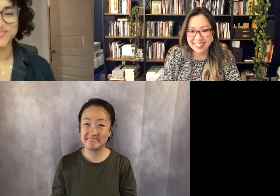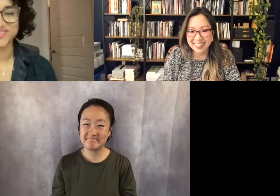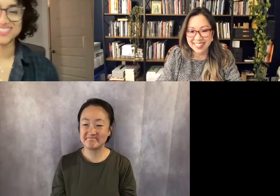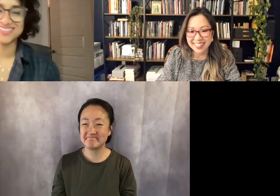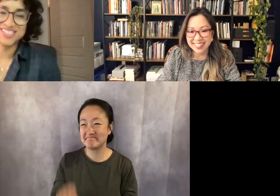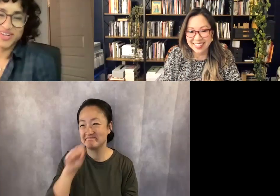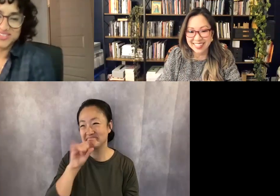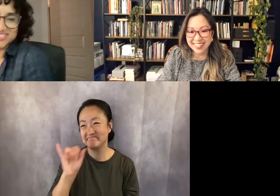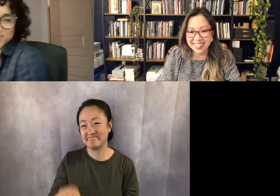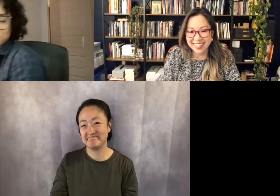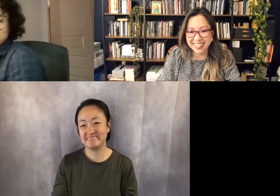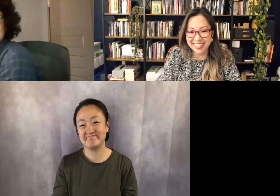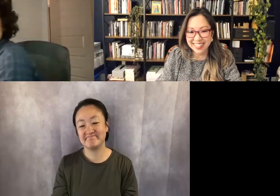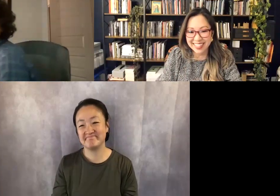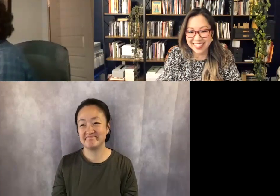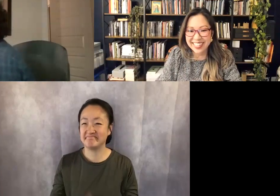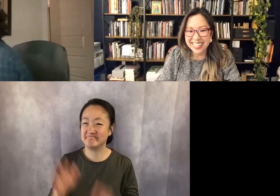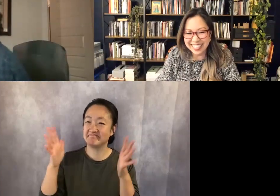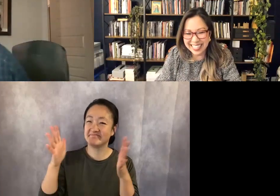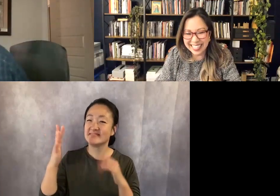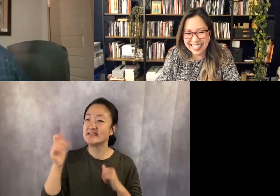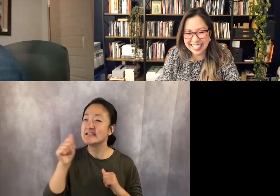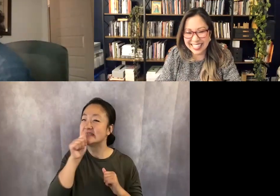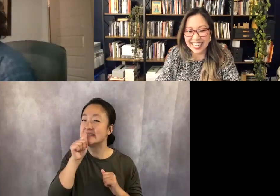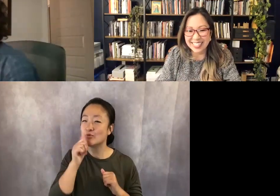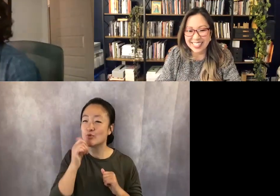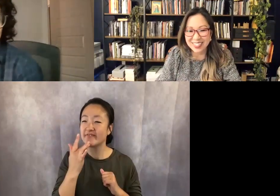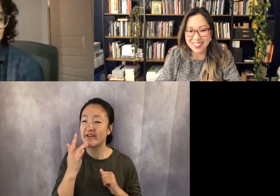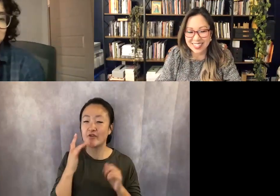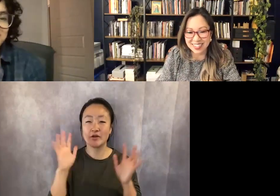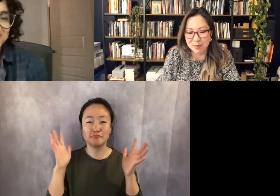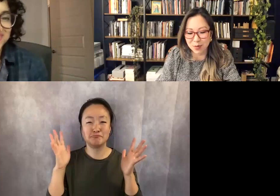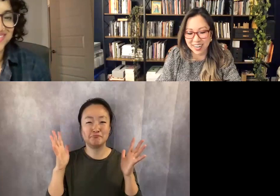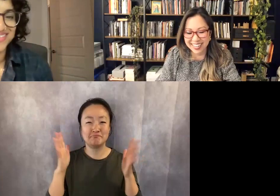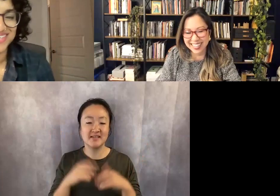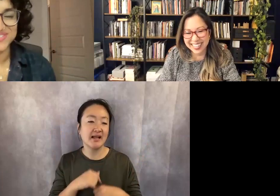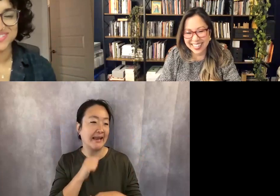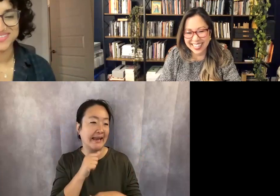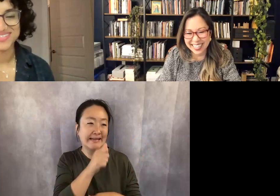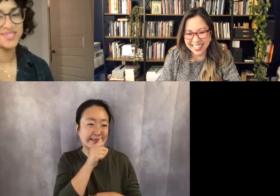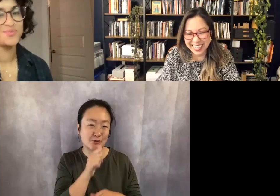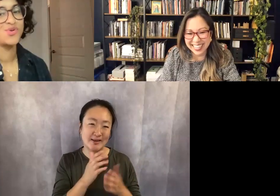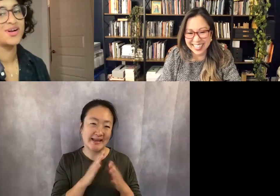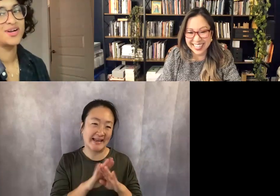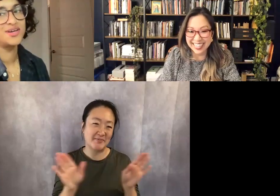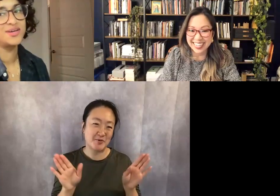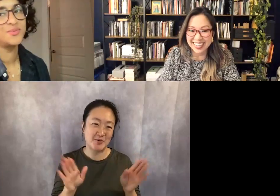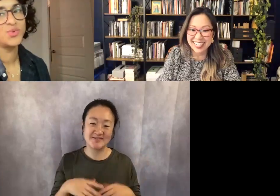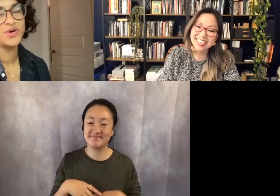I love that. Shout out to secret favorites. Not so secret anymore.